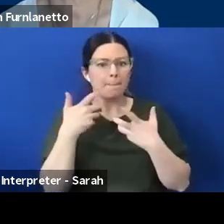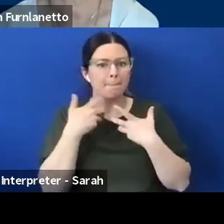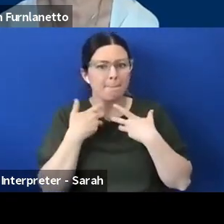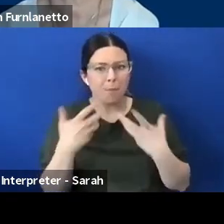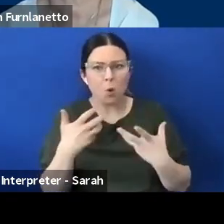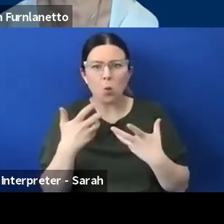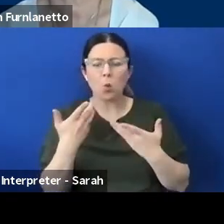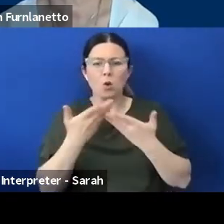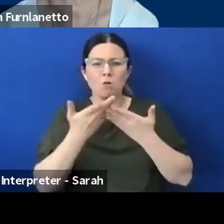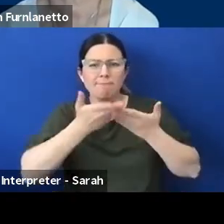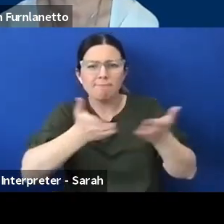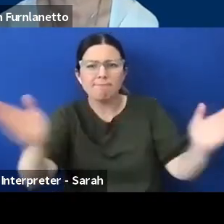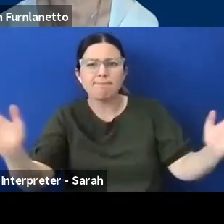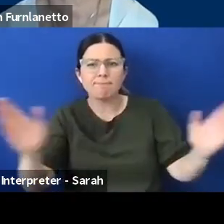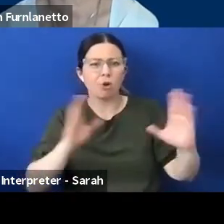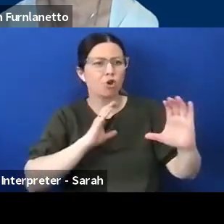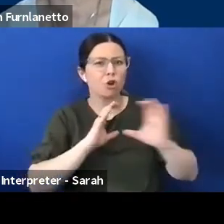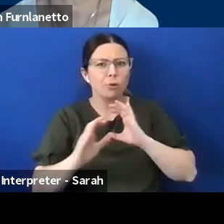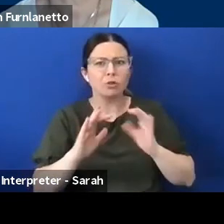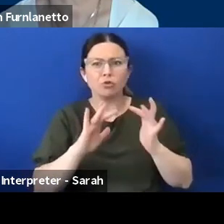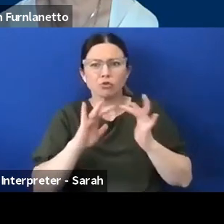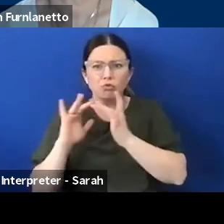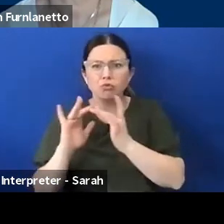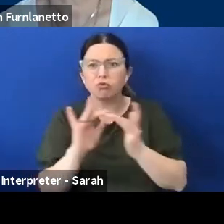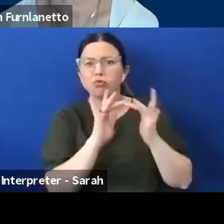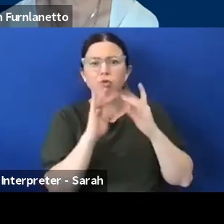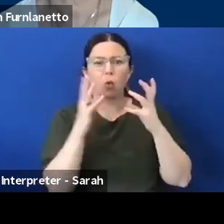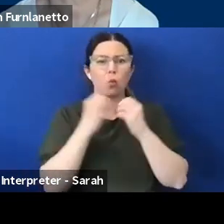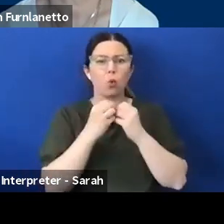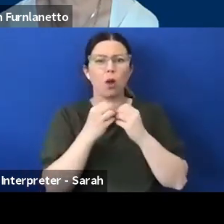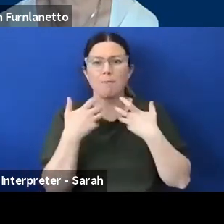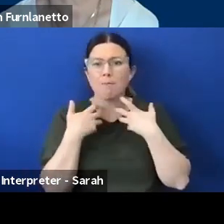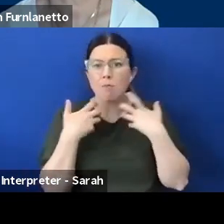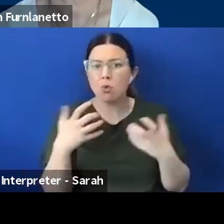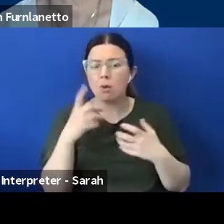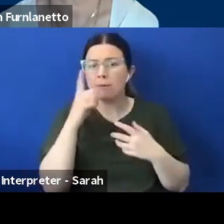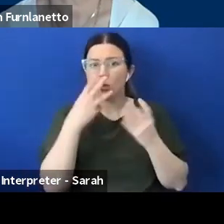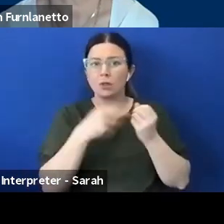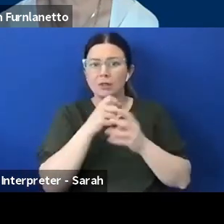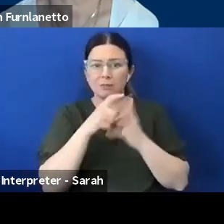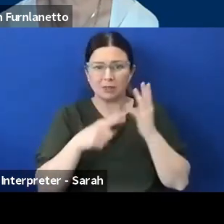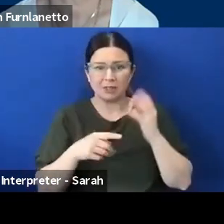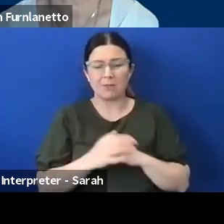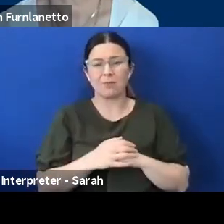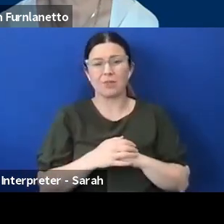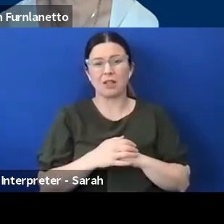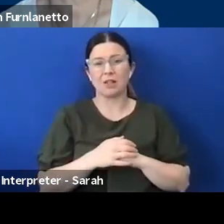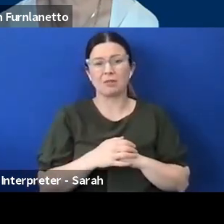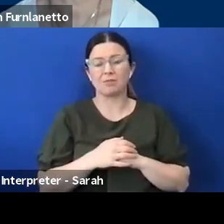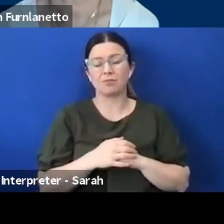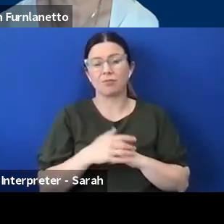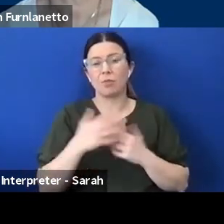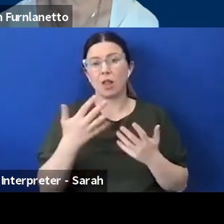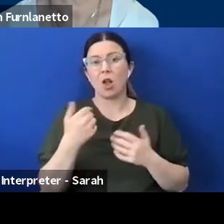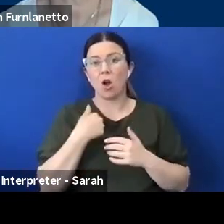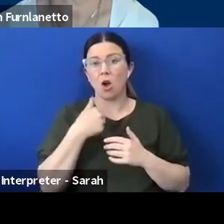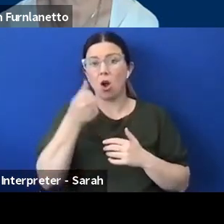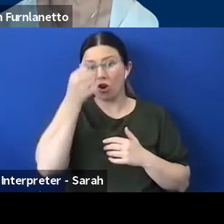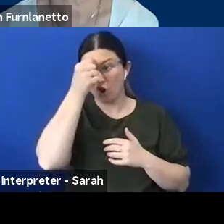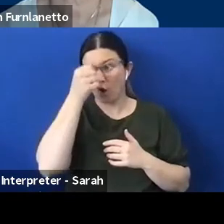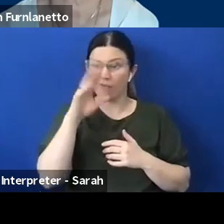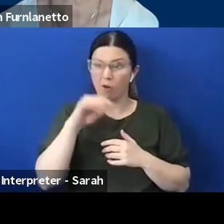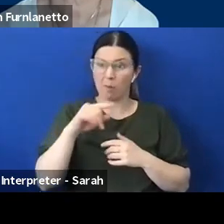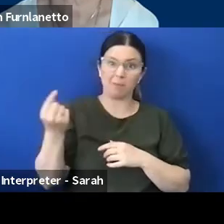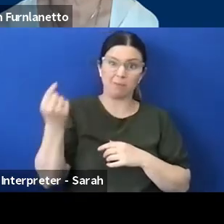disabled people because one of the things I know of COVID is I'm going to fly less